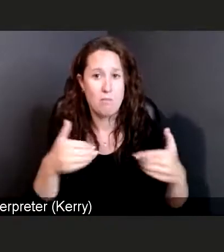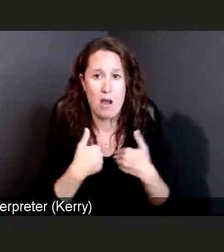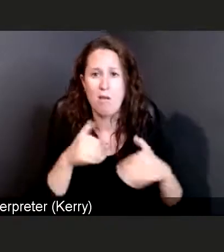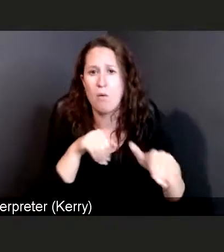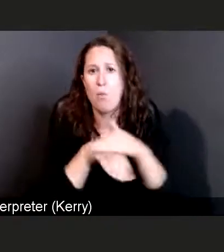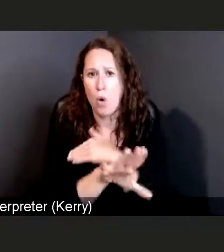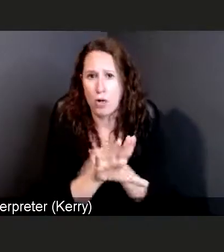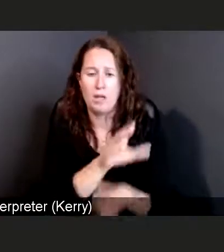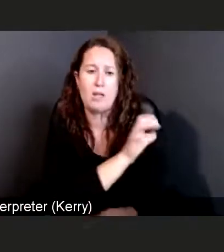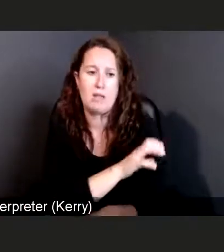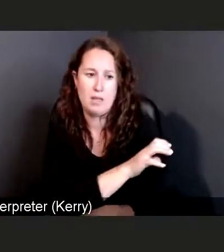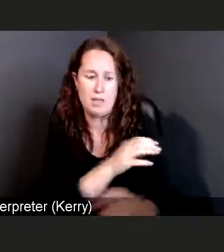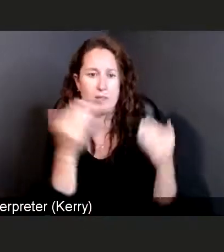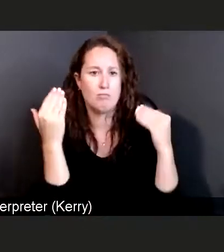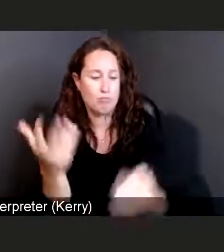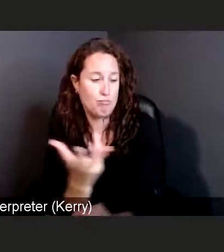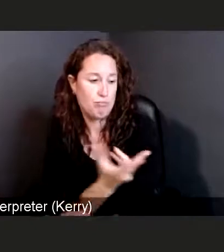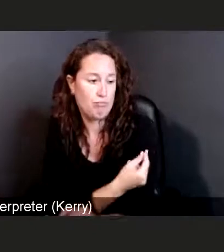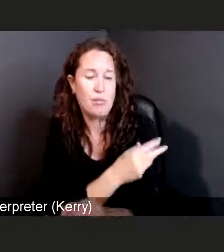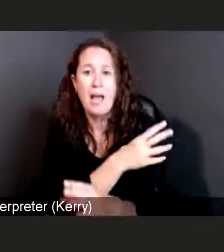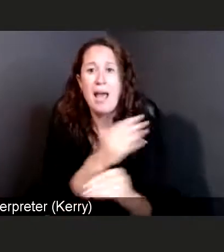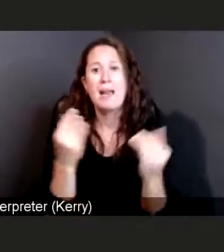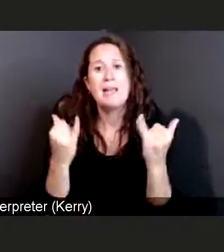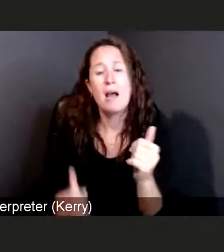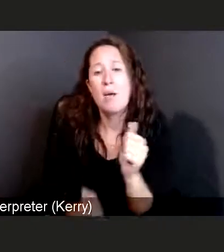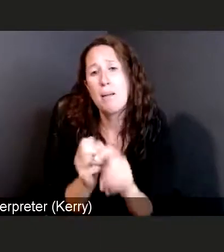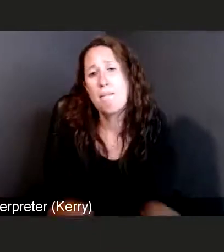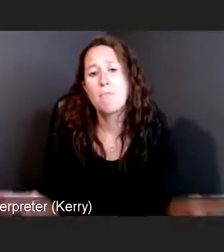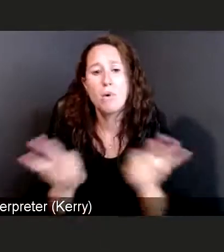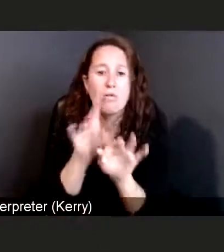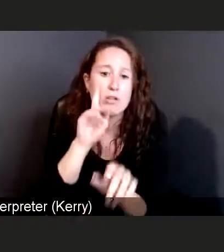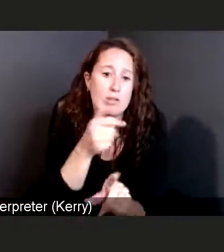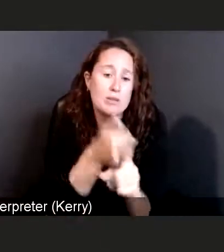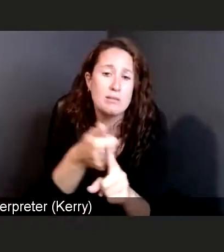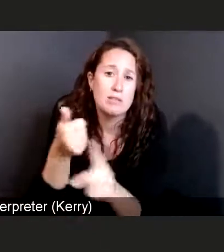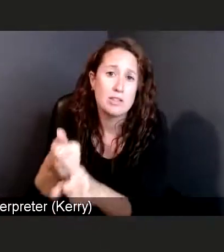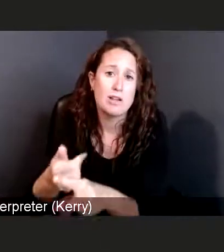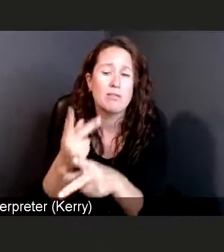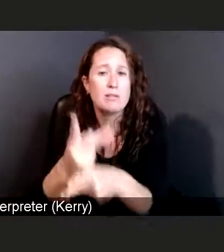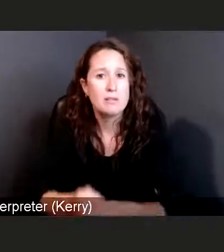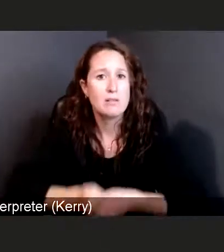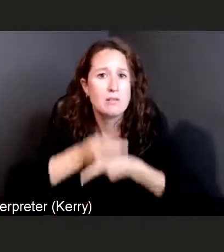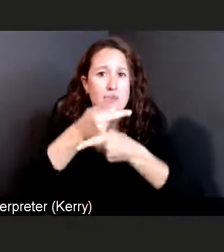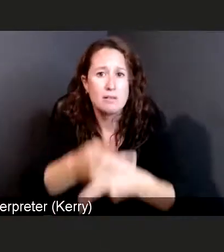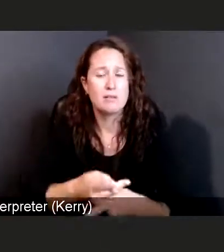is just make sure and take care of yourself. Come to a clinic, come to a Beebe healthcare facility